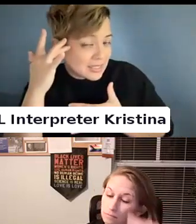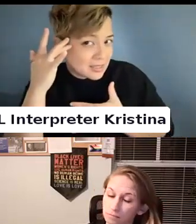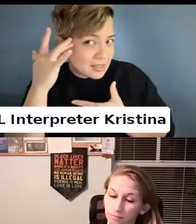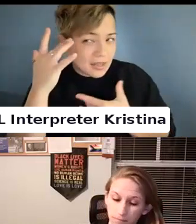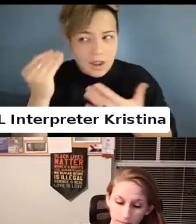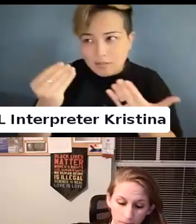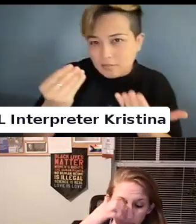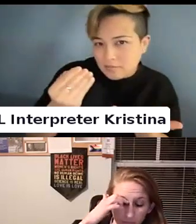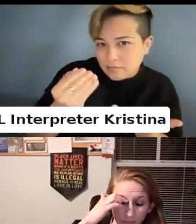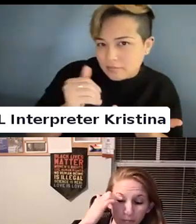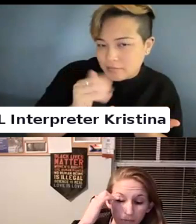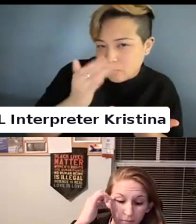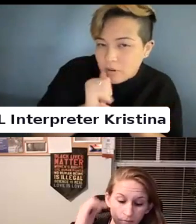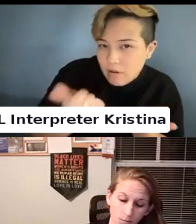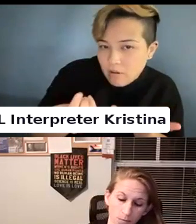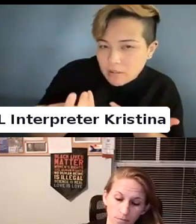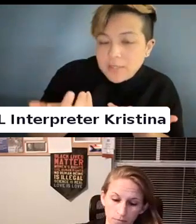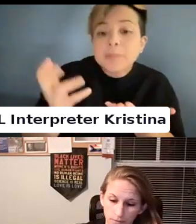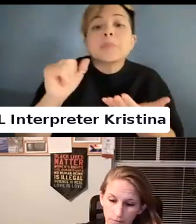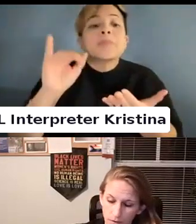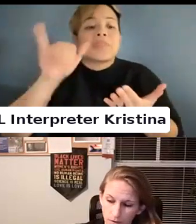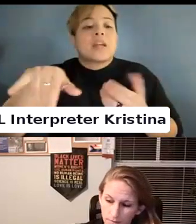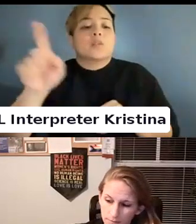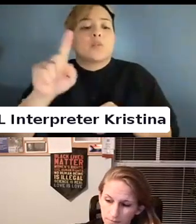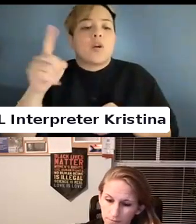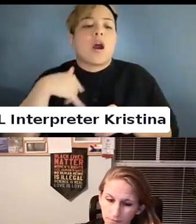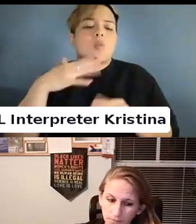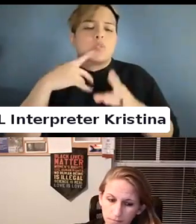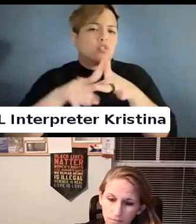That is where I would start off.